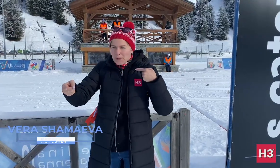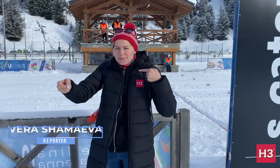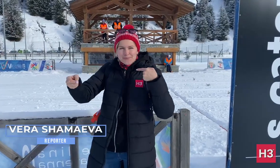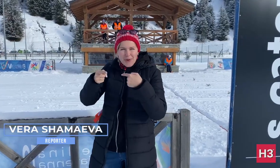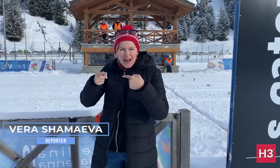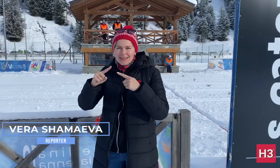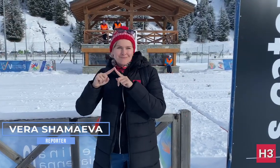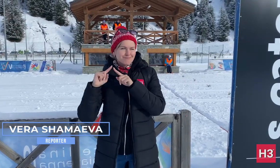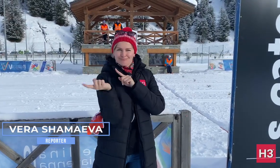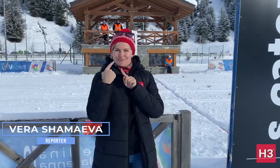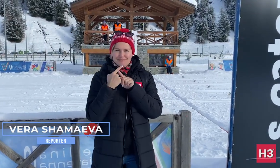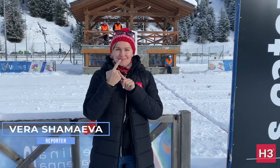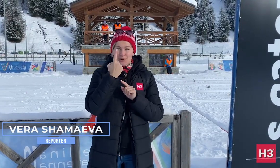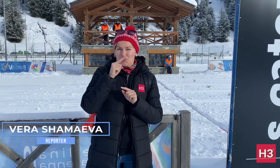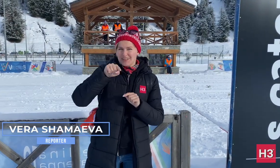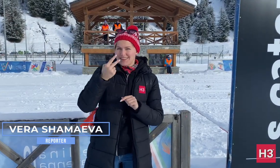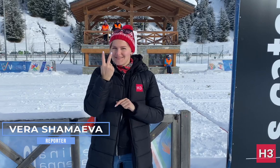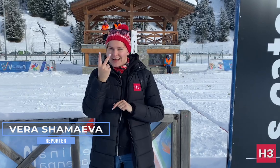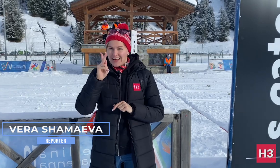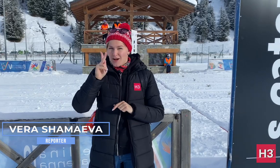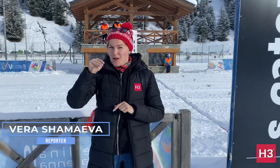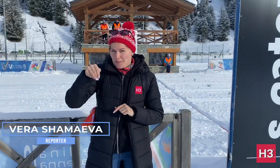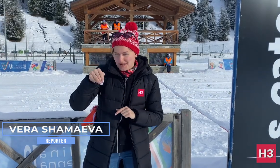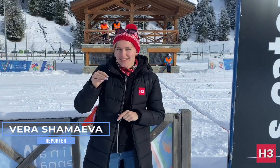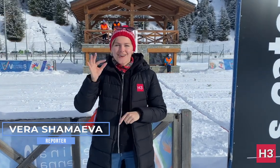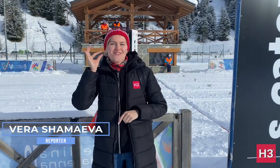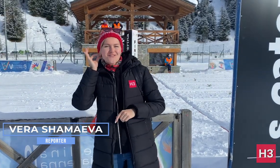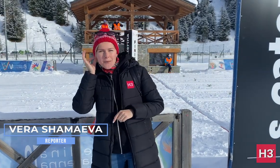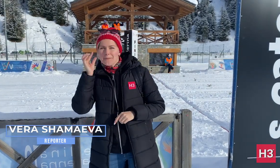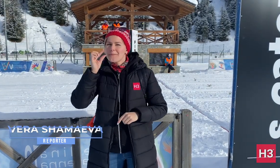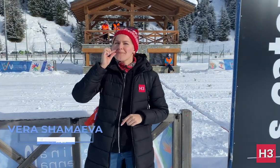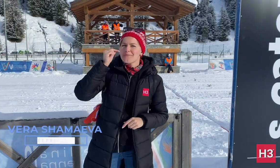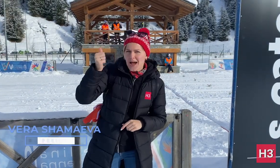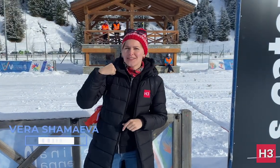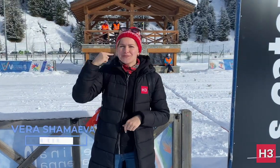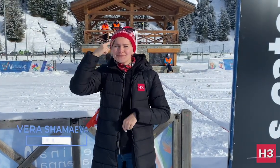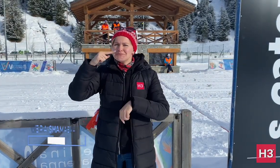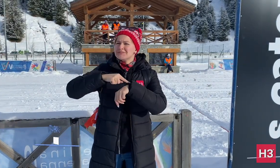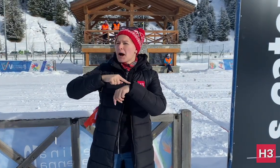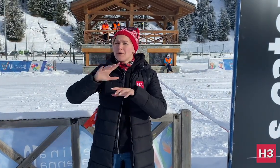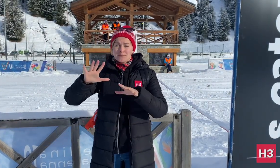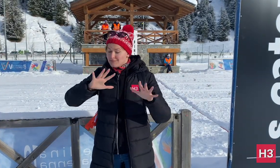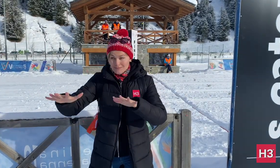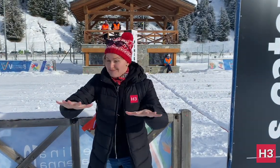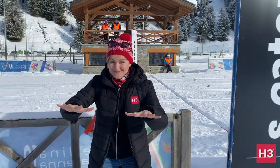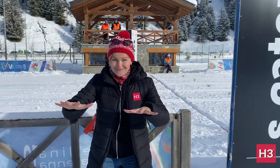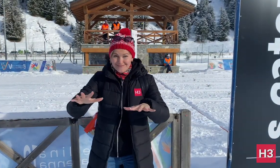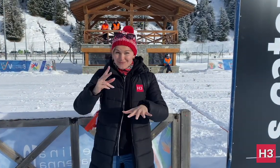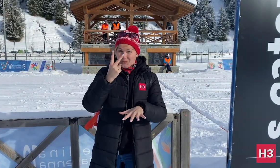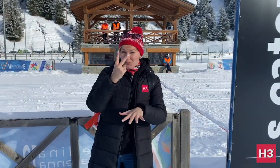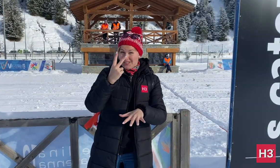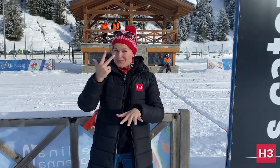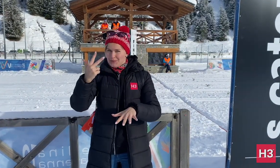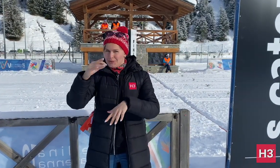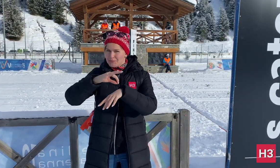The length of the sprint races in Cross Country skiing is 1.2 kilometres. I'm actually shocked at how fast it takes to cover the whole course. It takes them